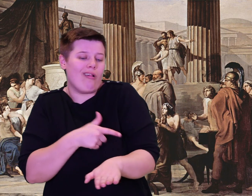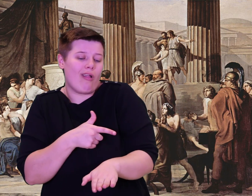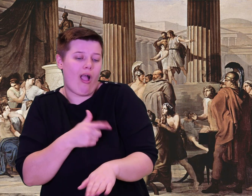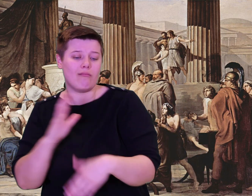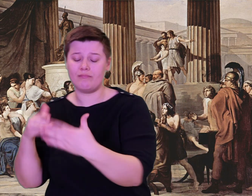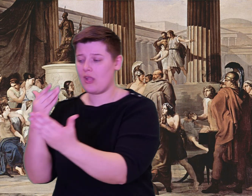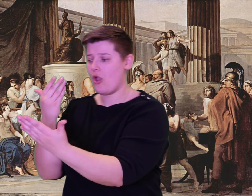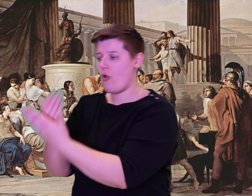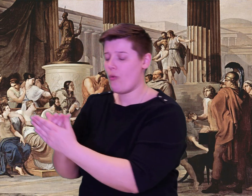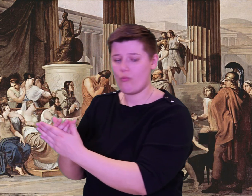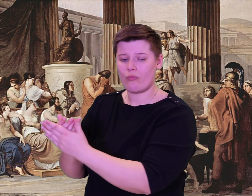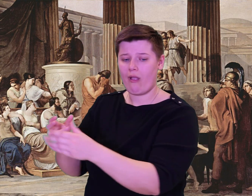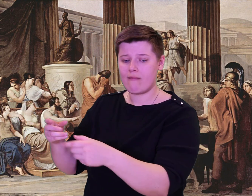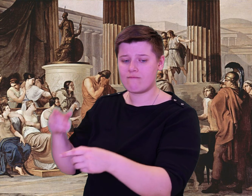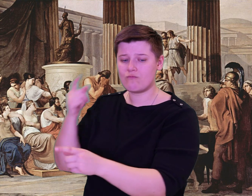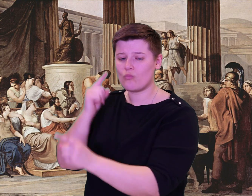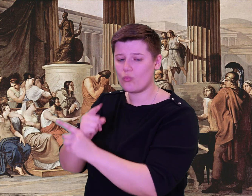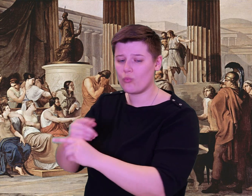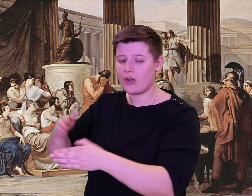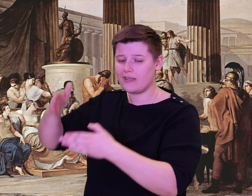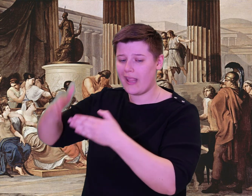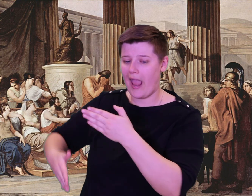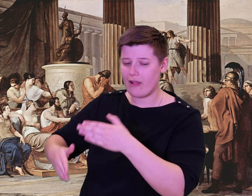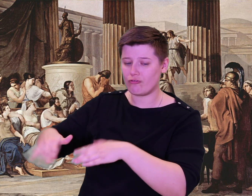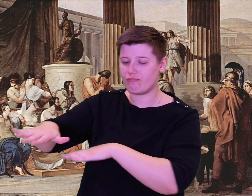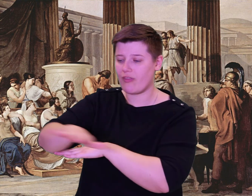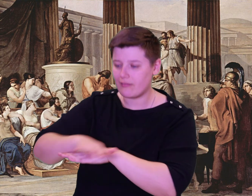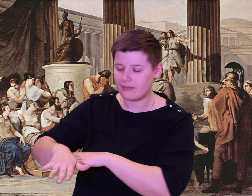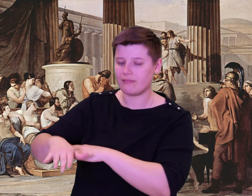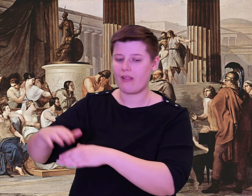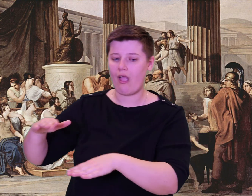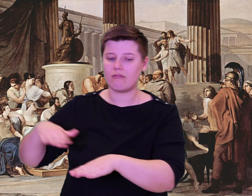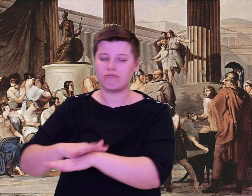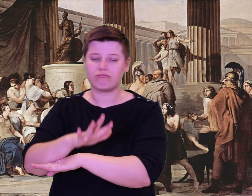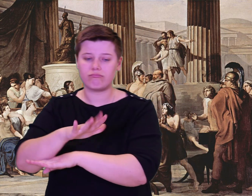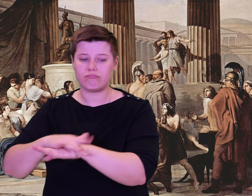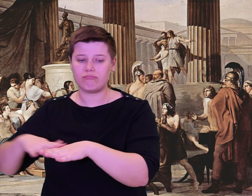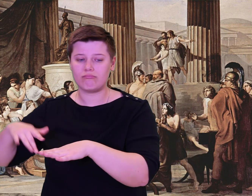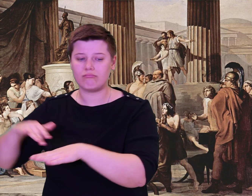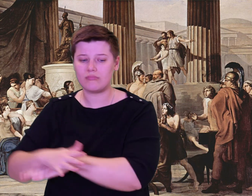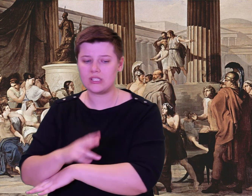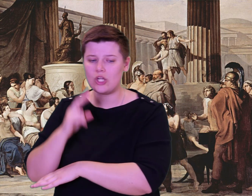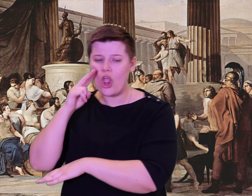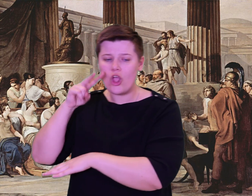We looked across the narrow strip of water at the Cyclopic island, saw their smoke, and heard